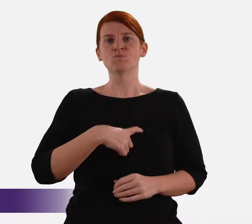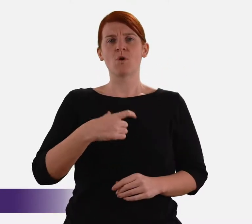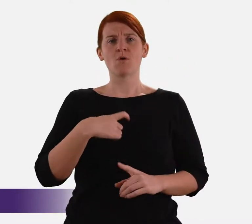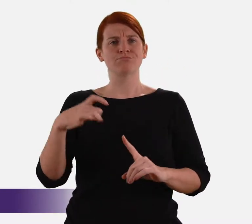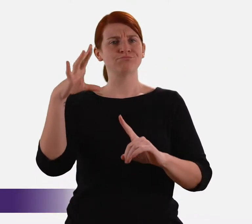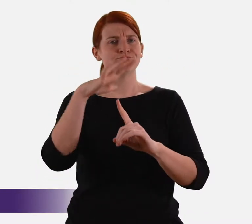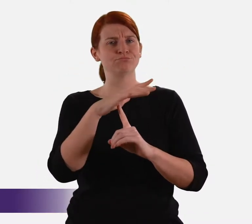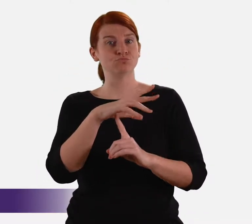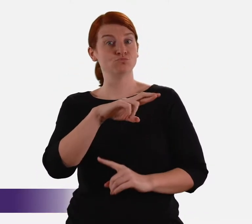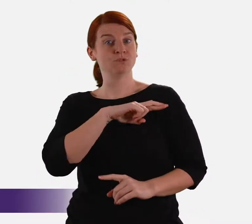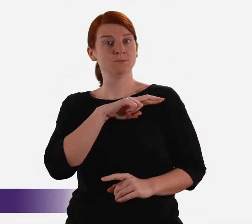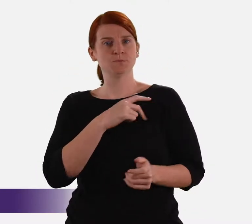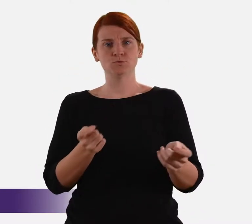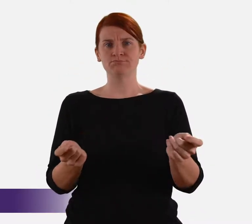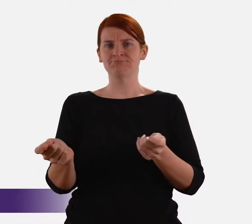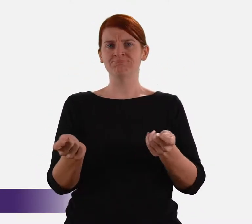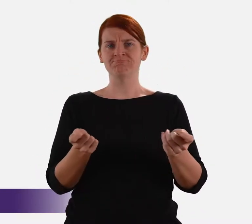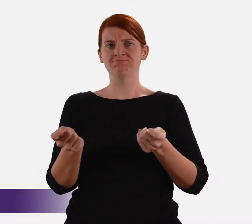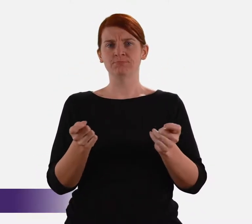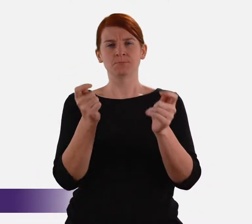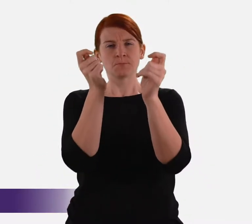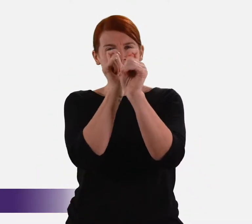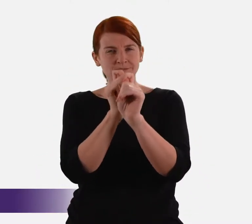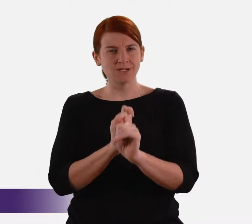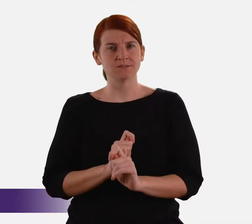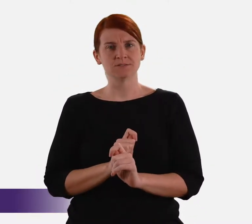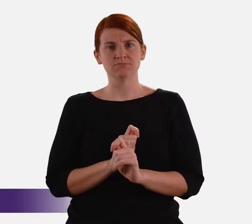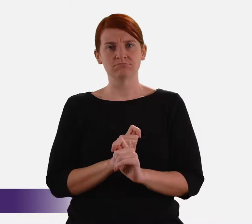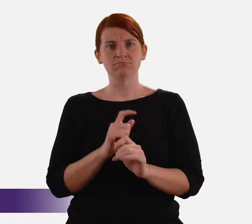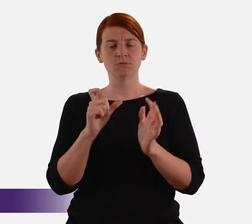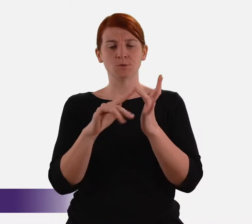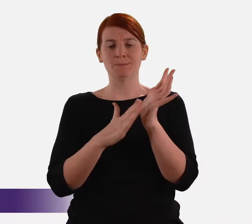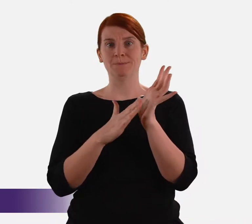will have primary responsibility for shaping the